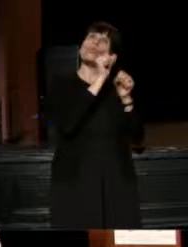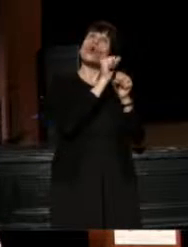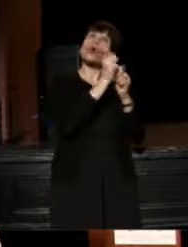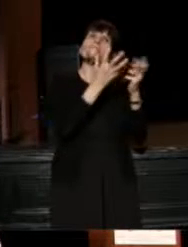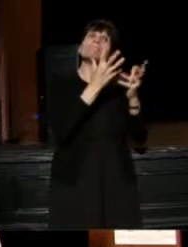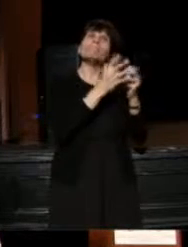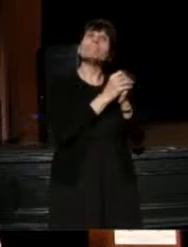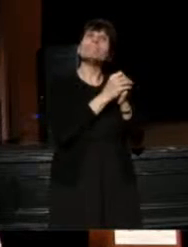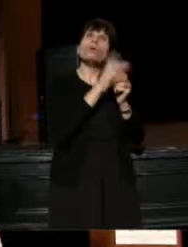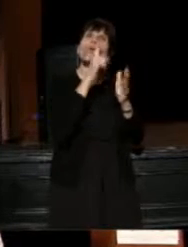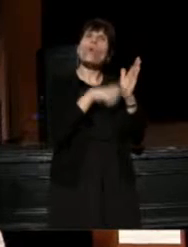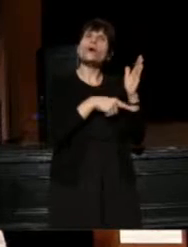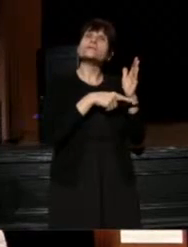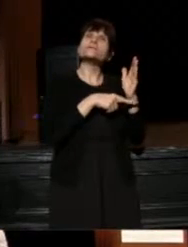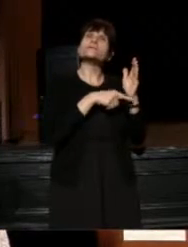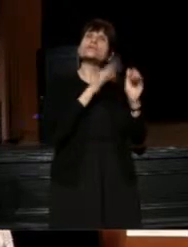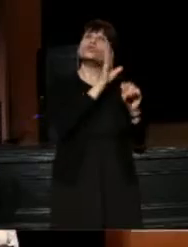What's the watchword for you?